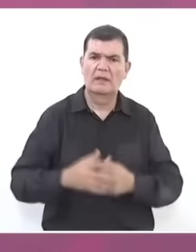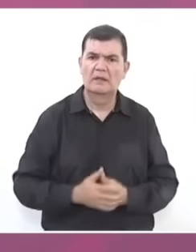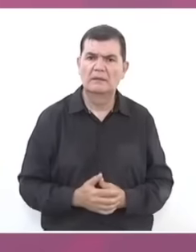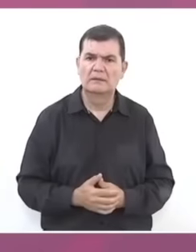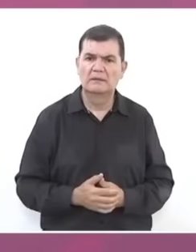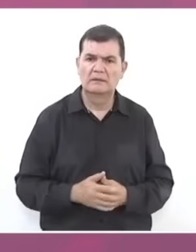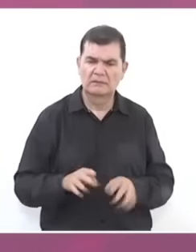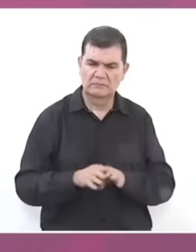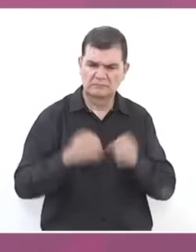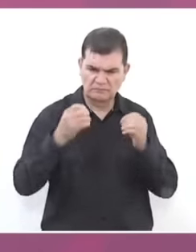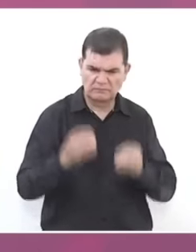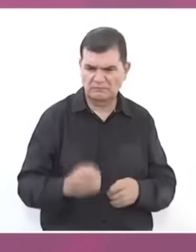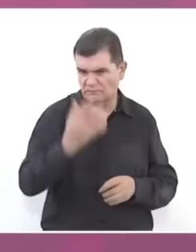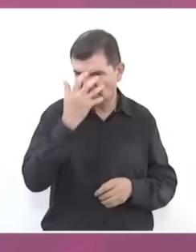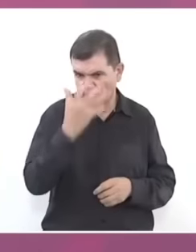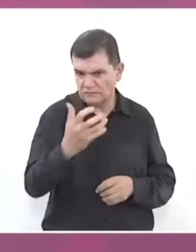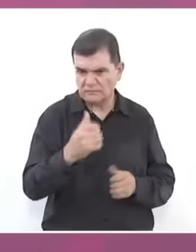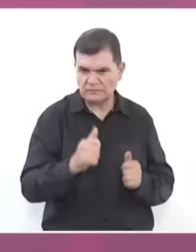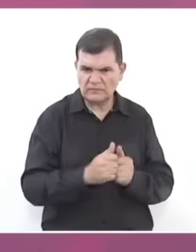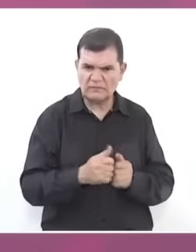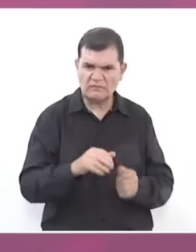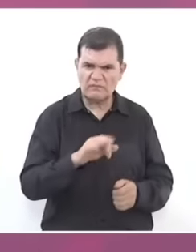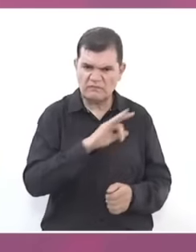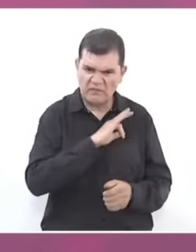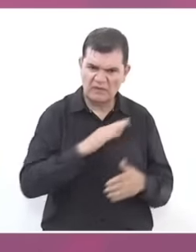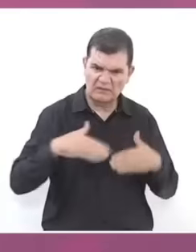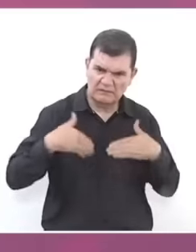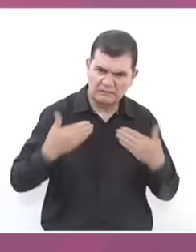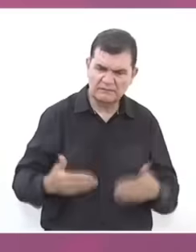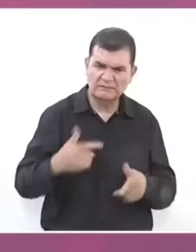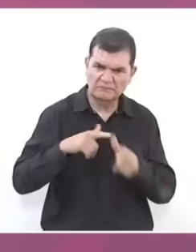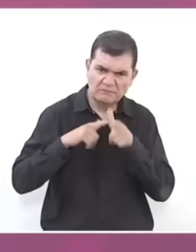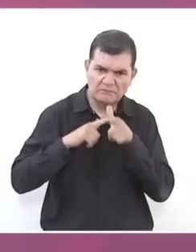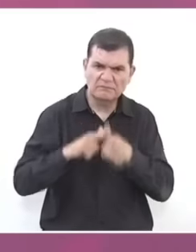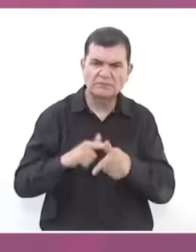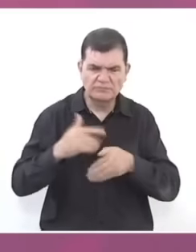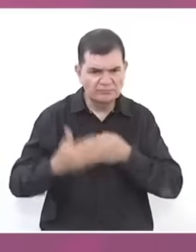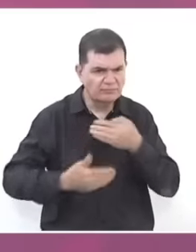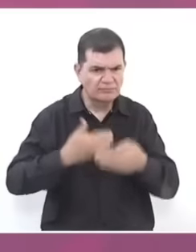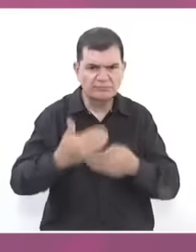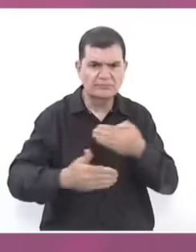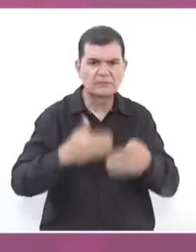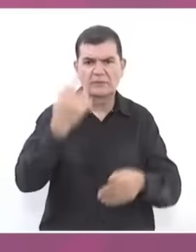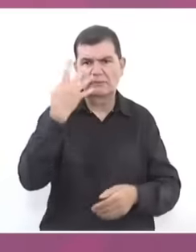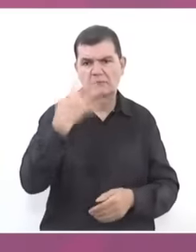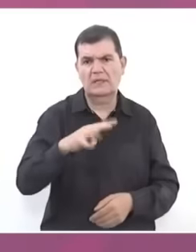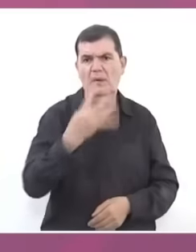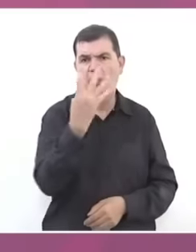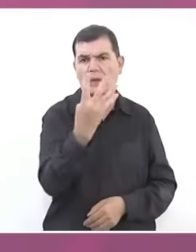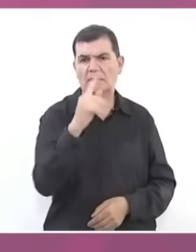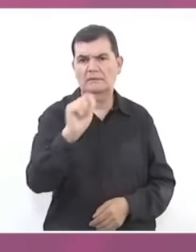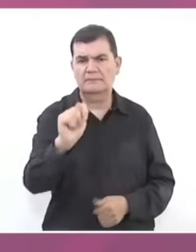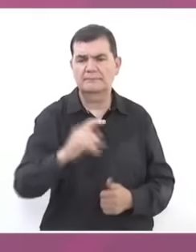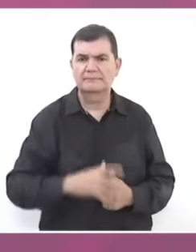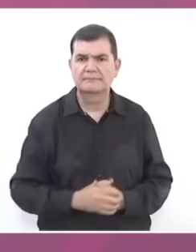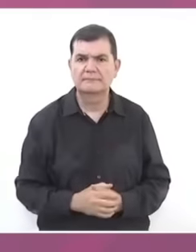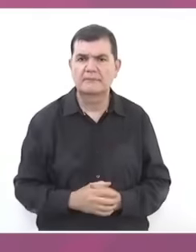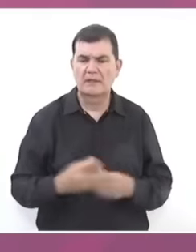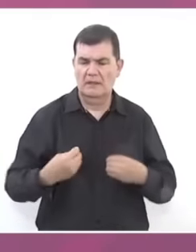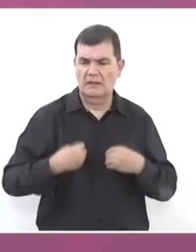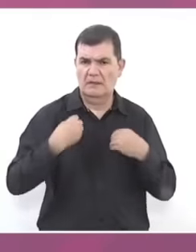promised, and also for conviction continuity to the fourth transformation of public life